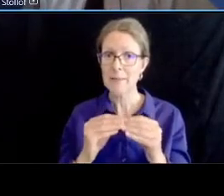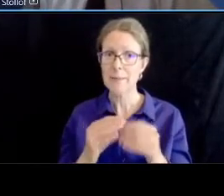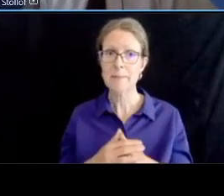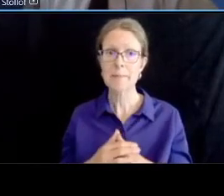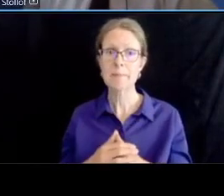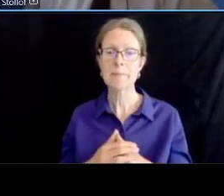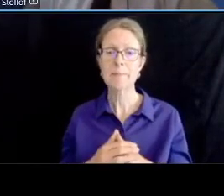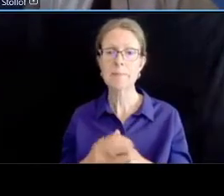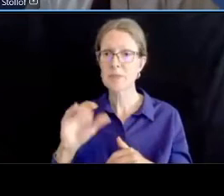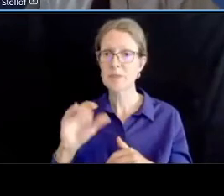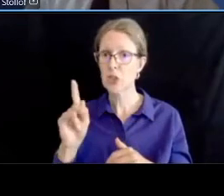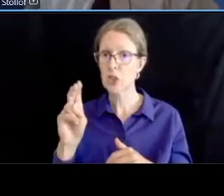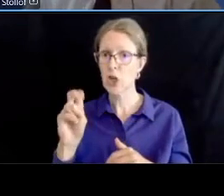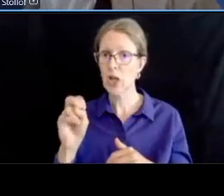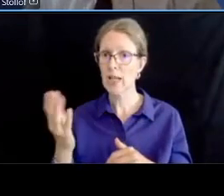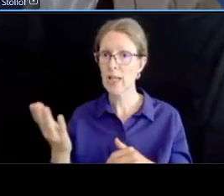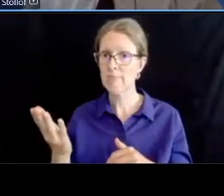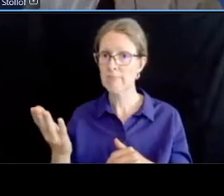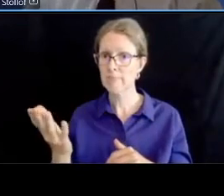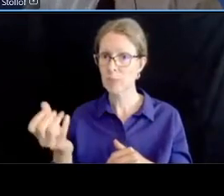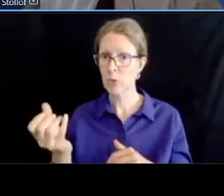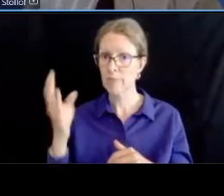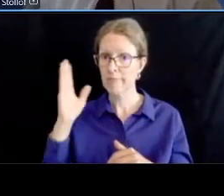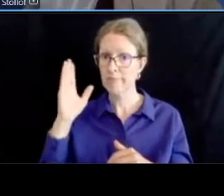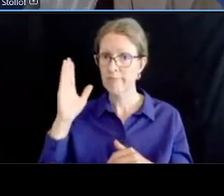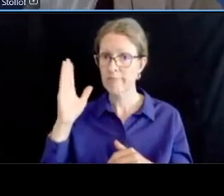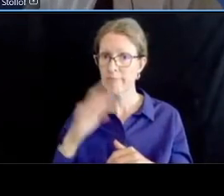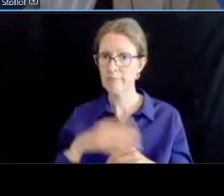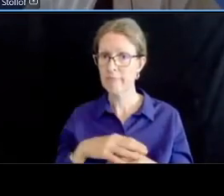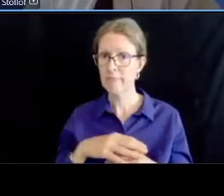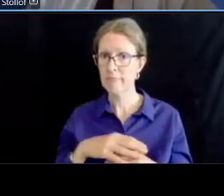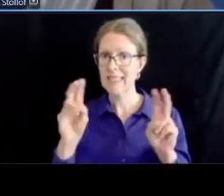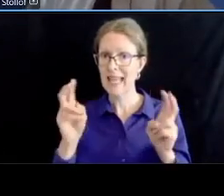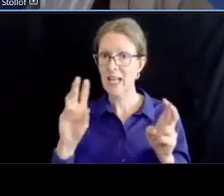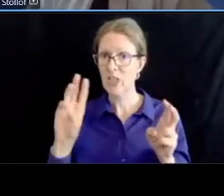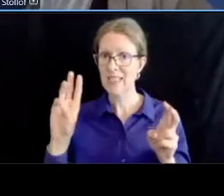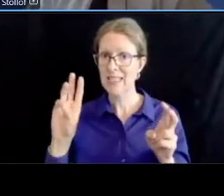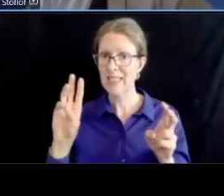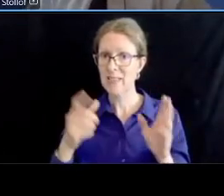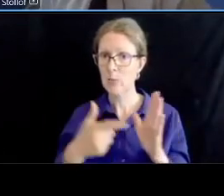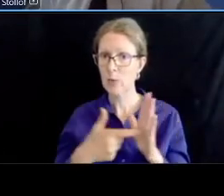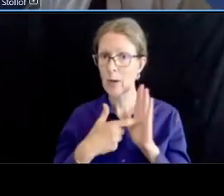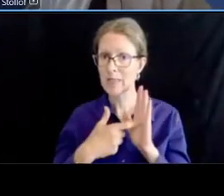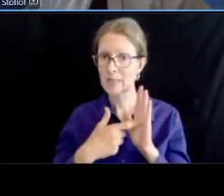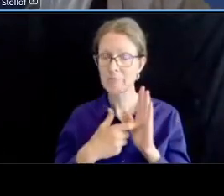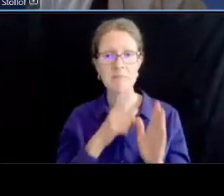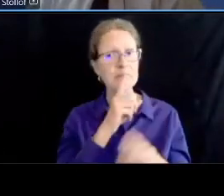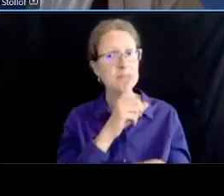um just to remind you all that the title vi form is the form that we use to collect your comments